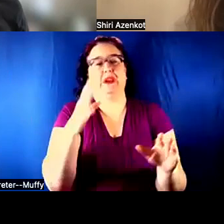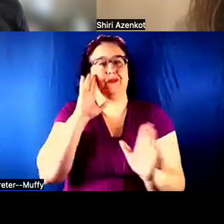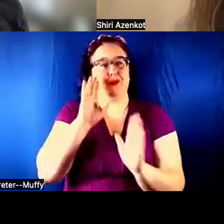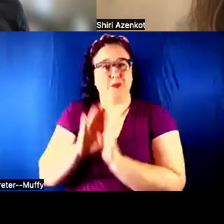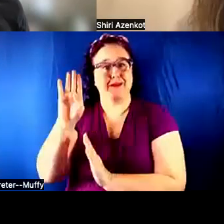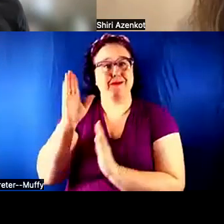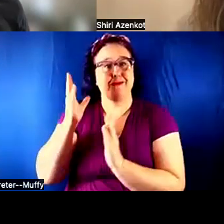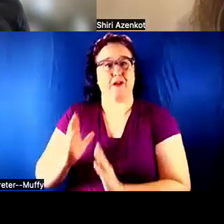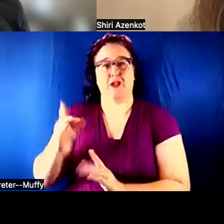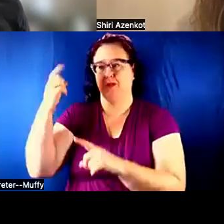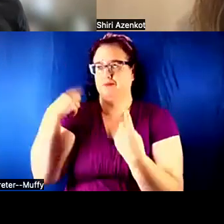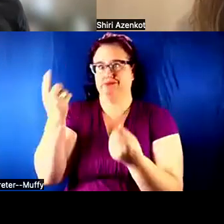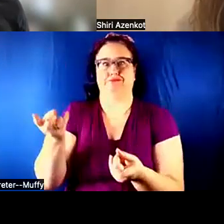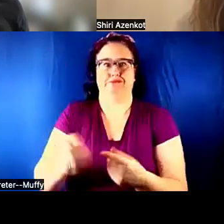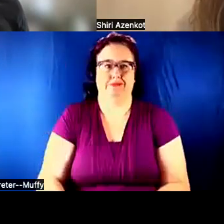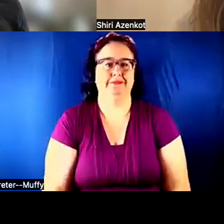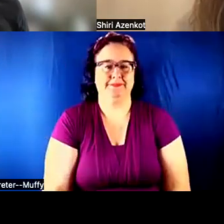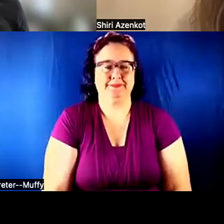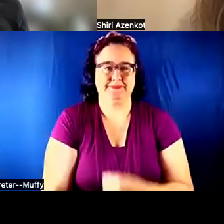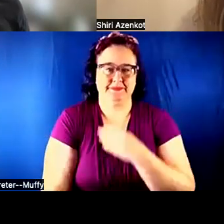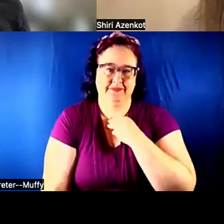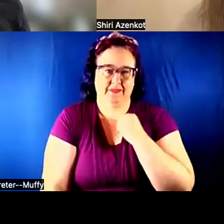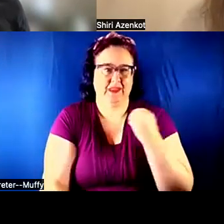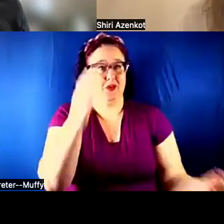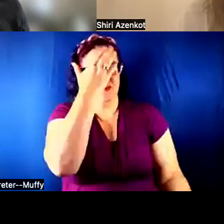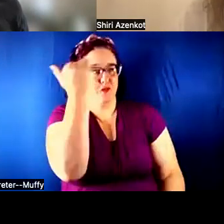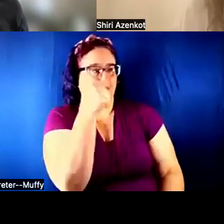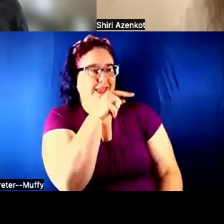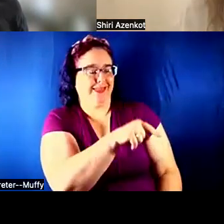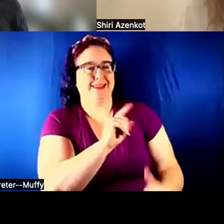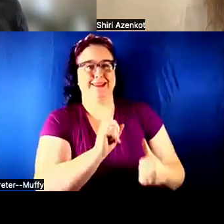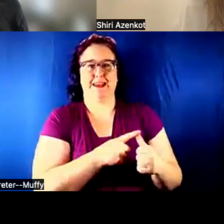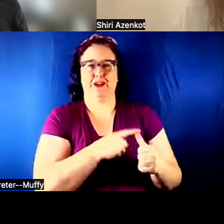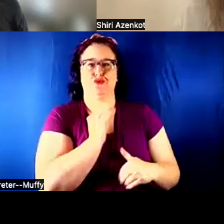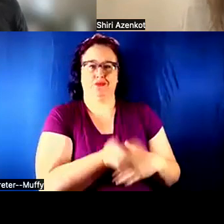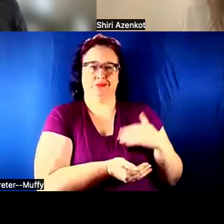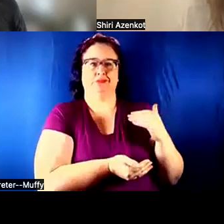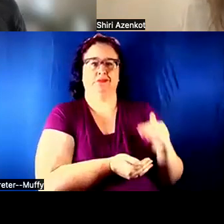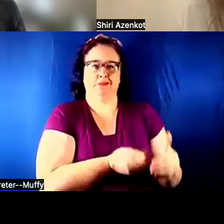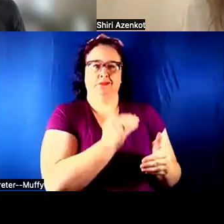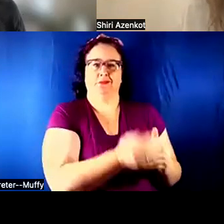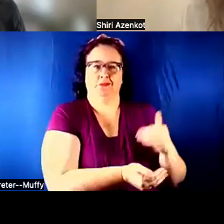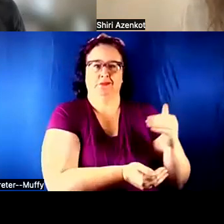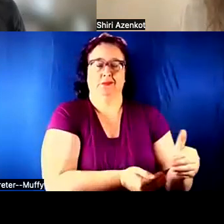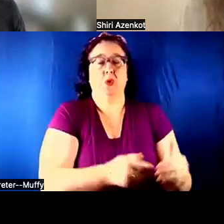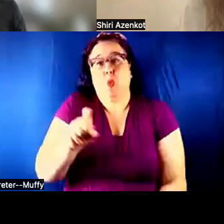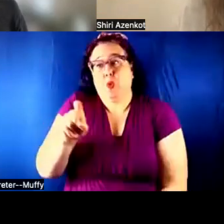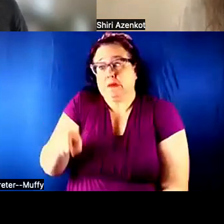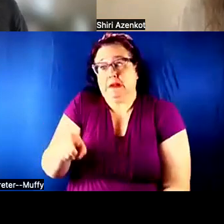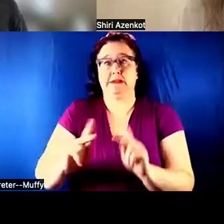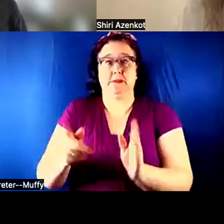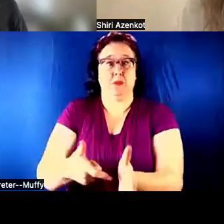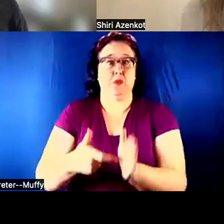THEN YOU FORGET THESE INITIAL STEPS OR NEEDS THAT PEOPLE REQUIRE WHEN THEY ARE GETTING STARTED.